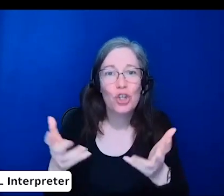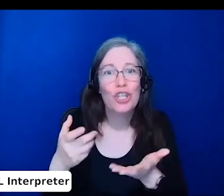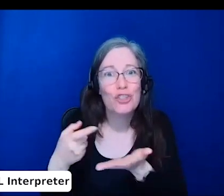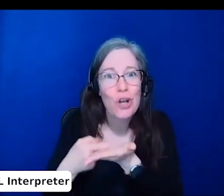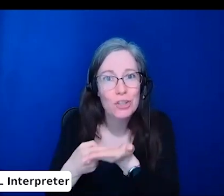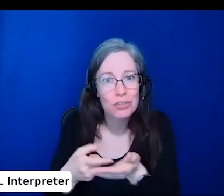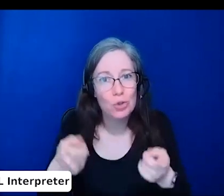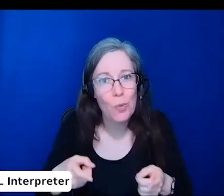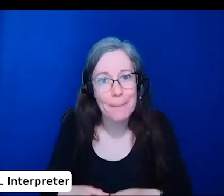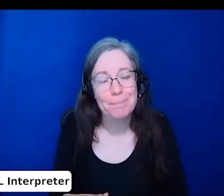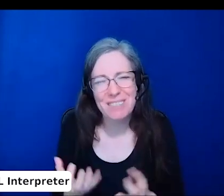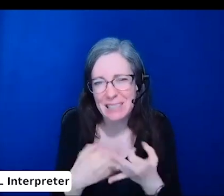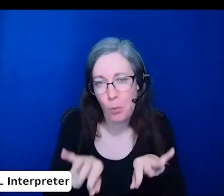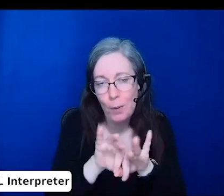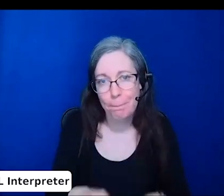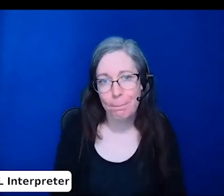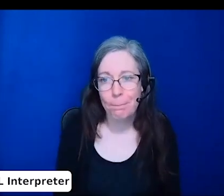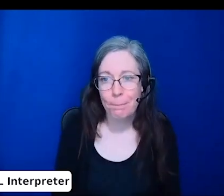Thank you. One more question of,